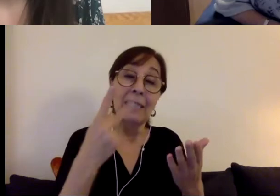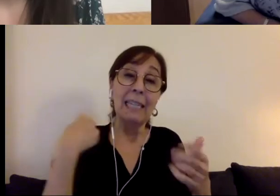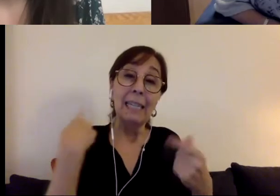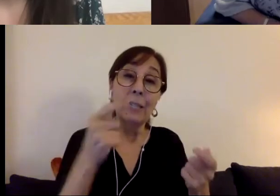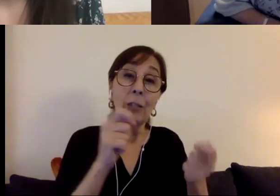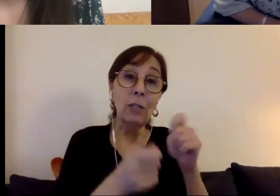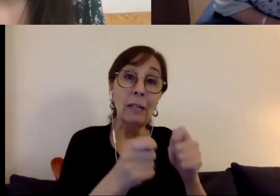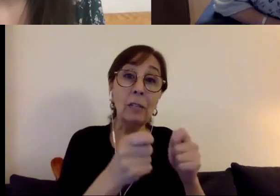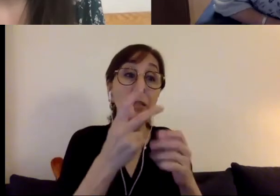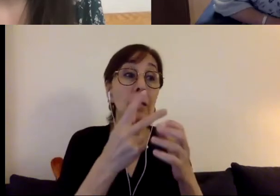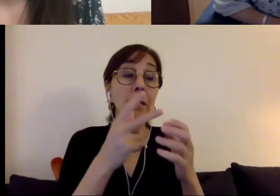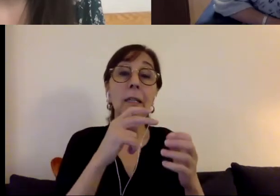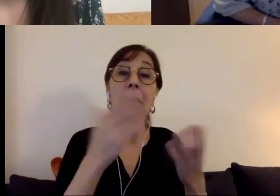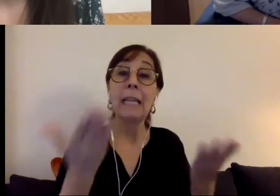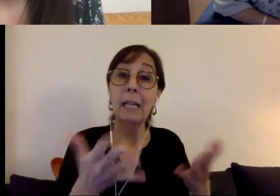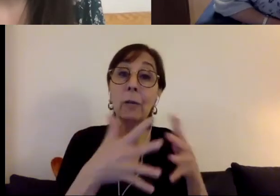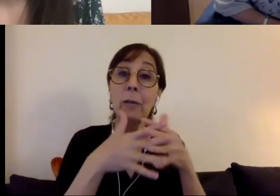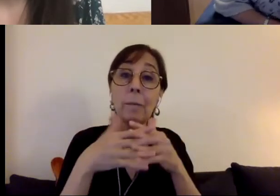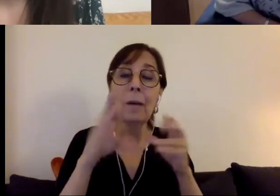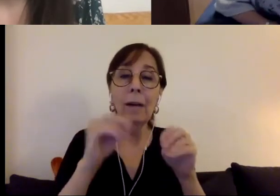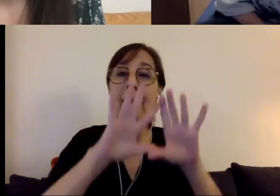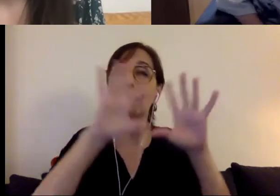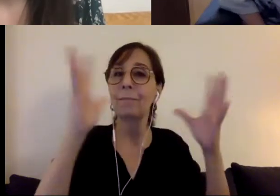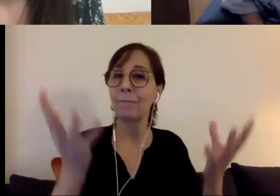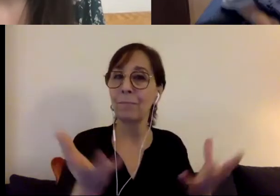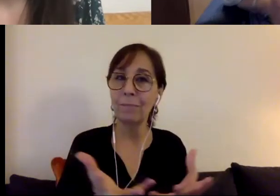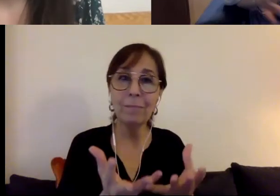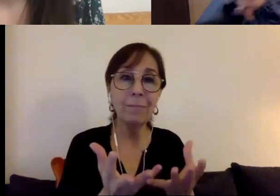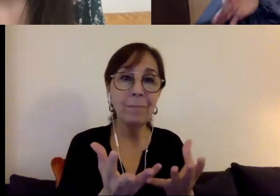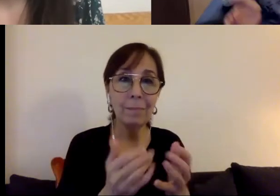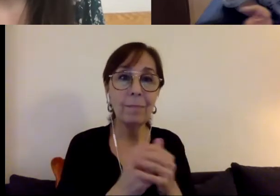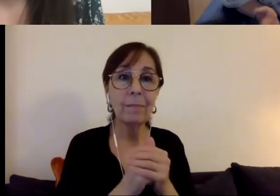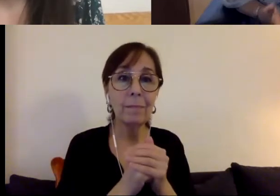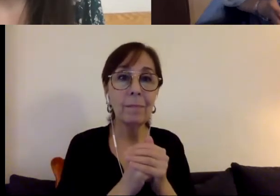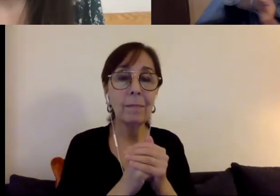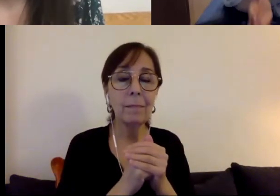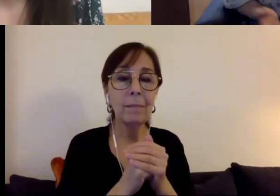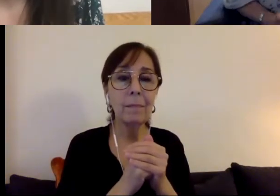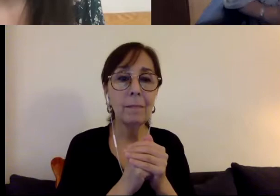the United States and around the world is the beginning of disabled people